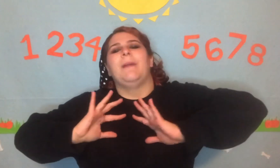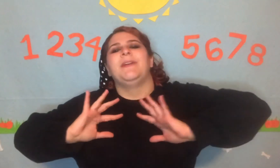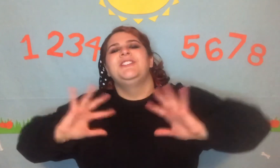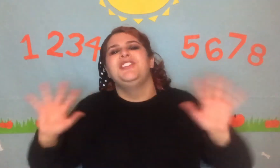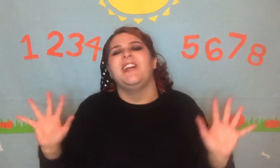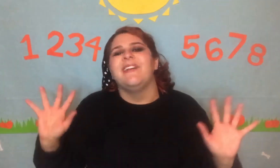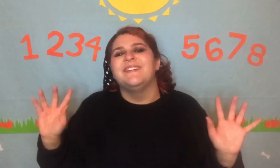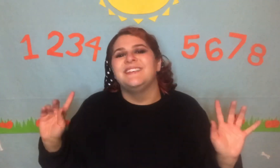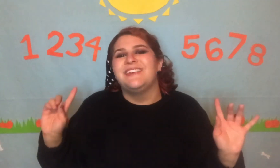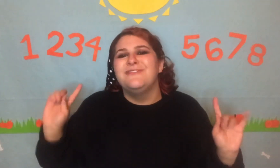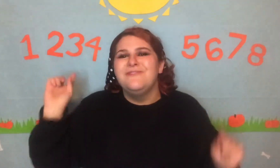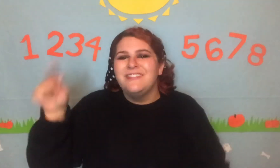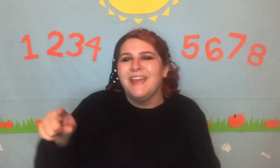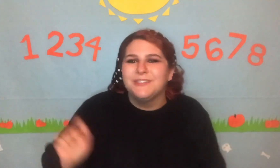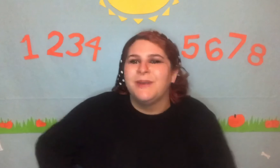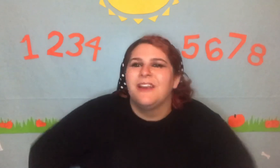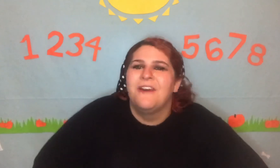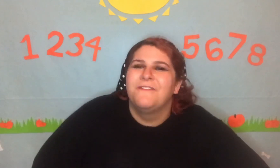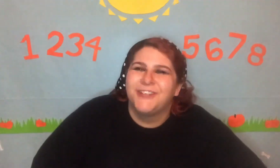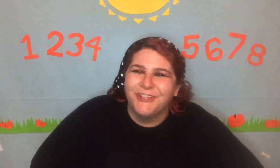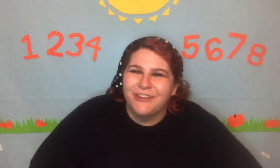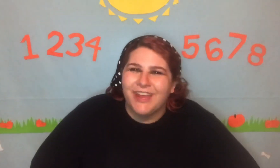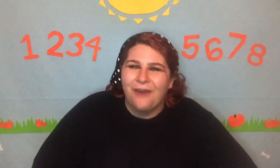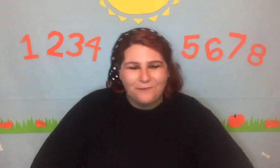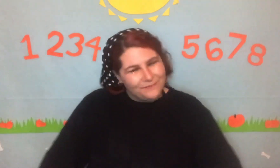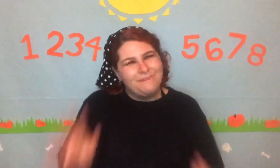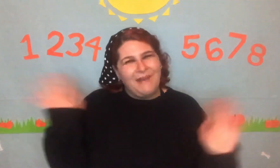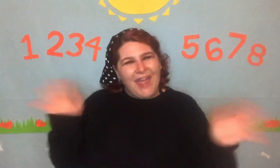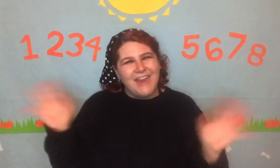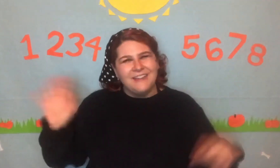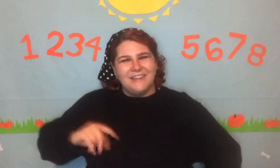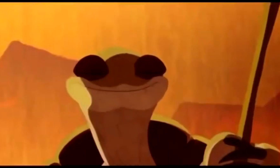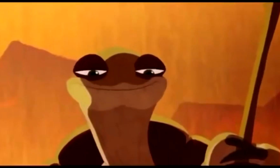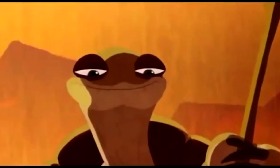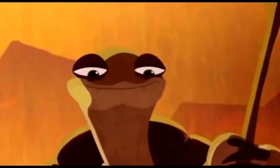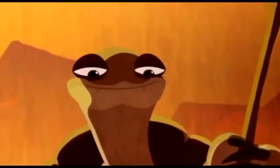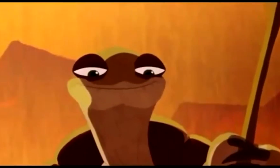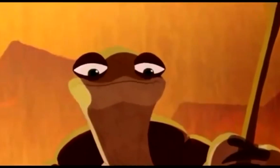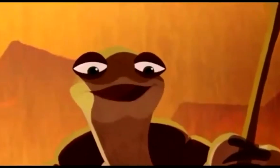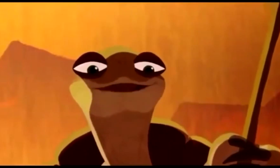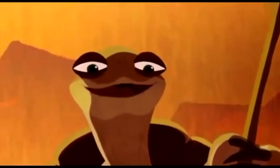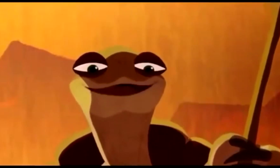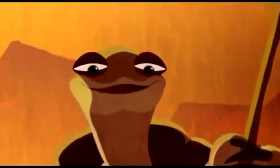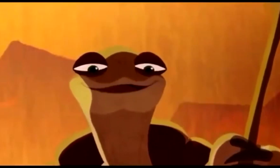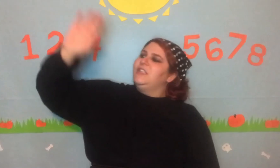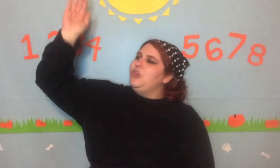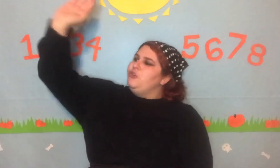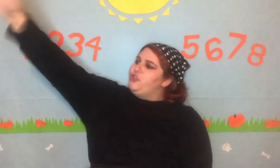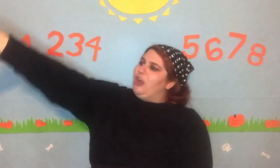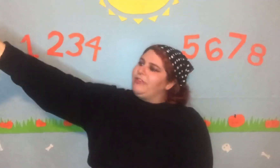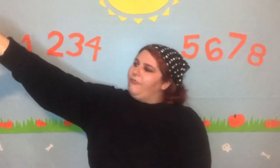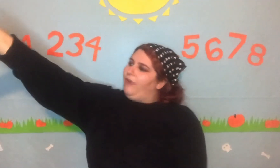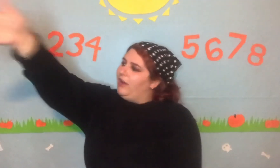and share, and stay tuned next week for a new video. Bye! Mmm monkey. Can you shut the f*ck up?